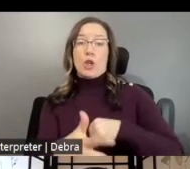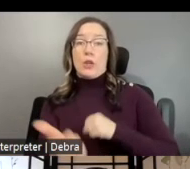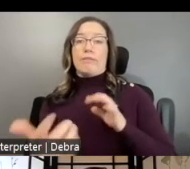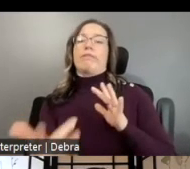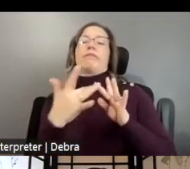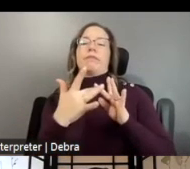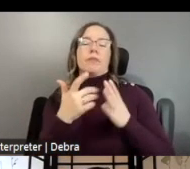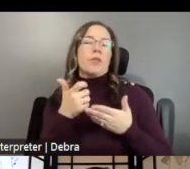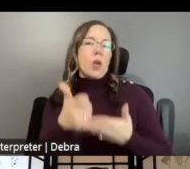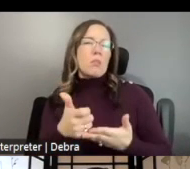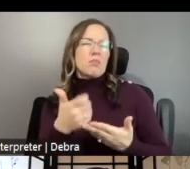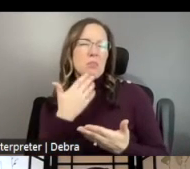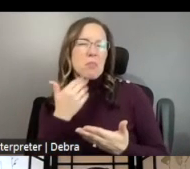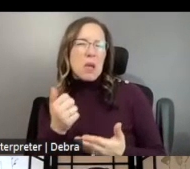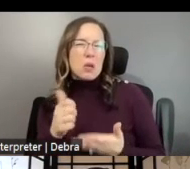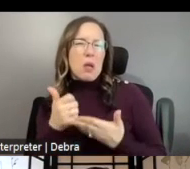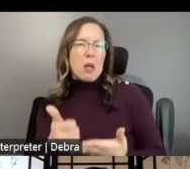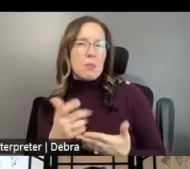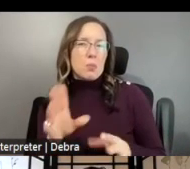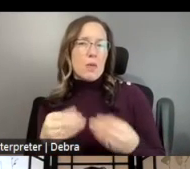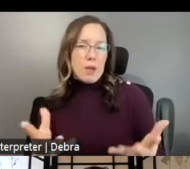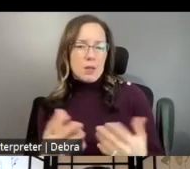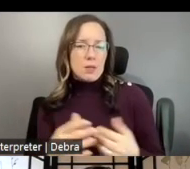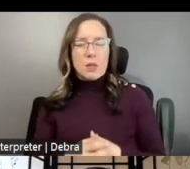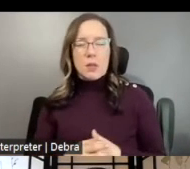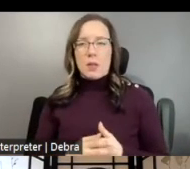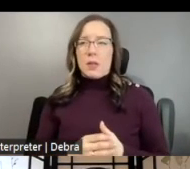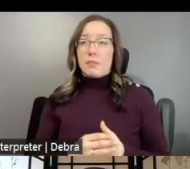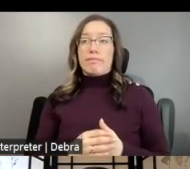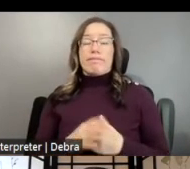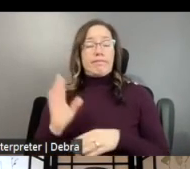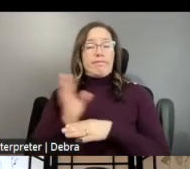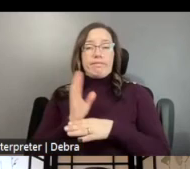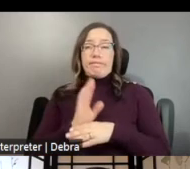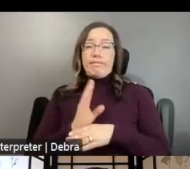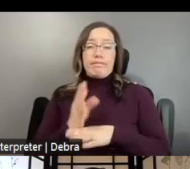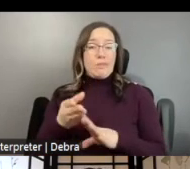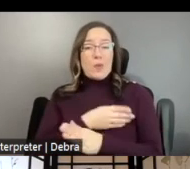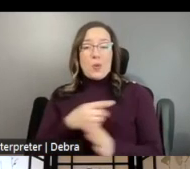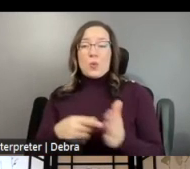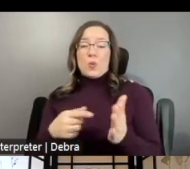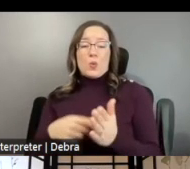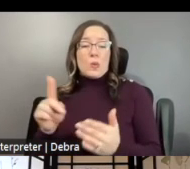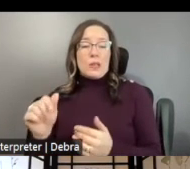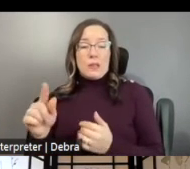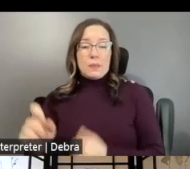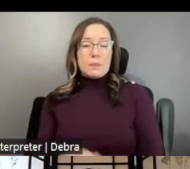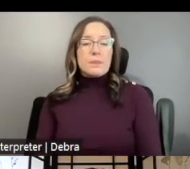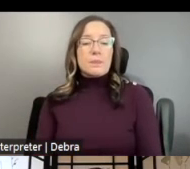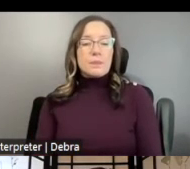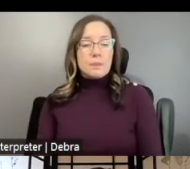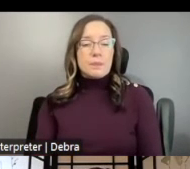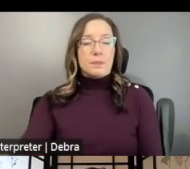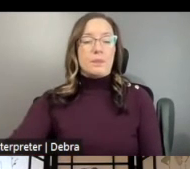THE BETTER ASSISTANCE WE CAN PROVIDE. THINGS GET VERY HECTIC RIGHT BEFORE THE DEADLINE. NOW ON TO